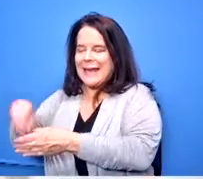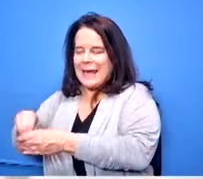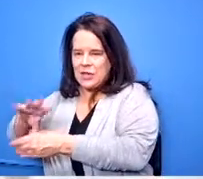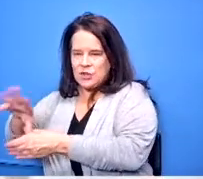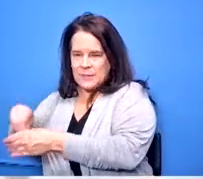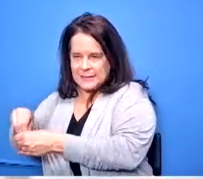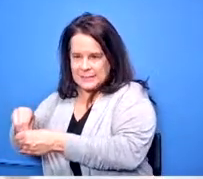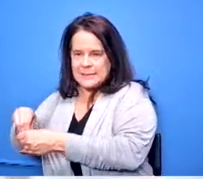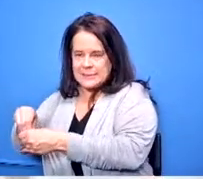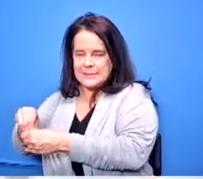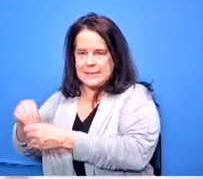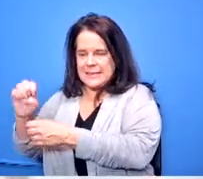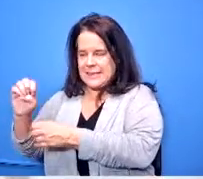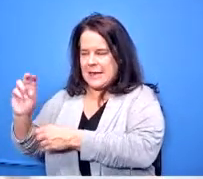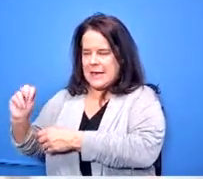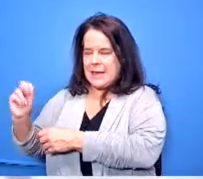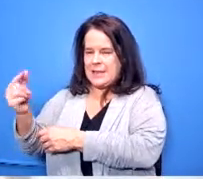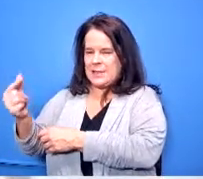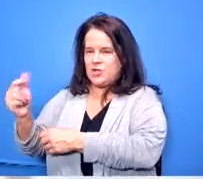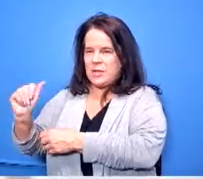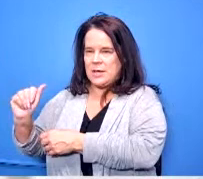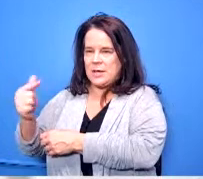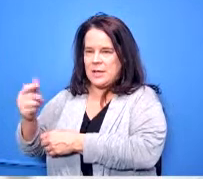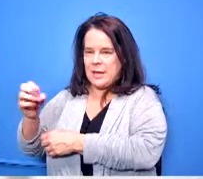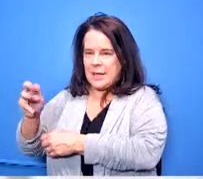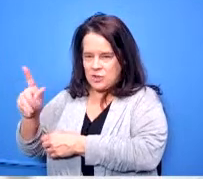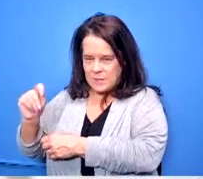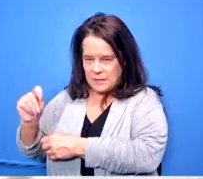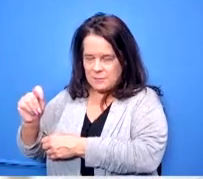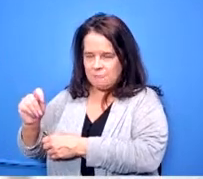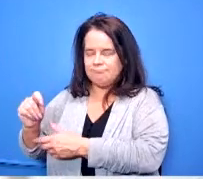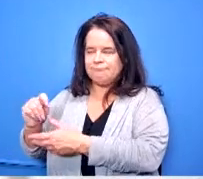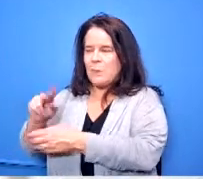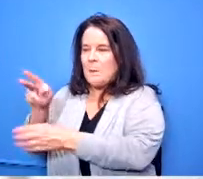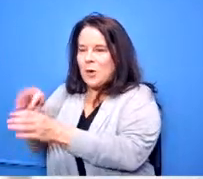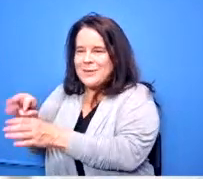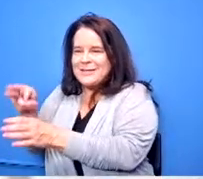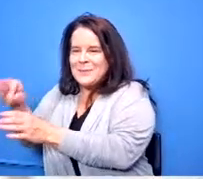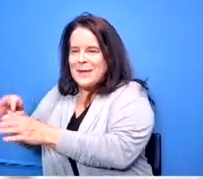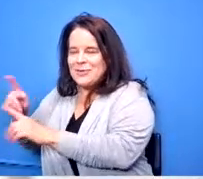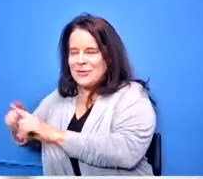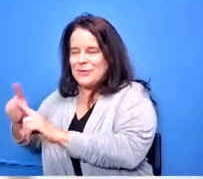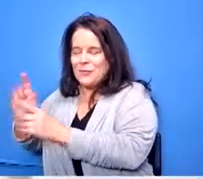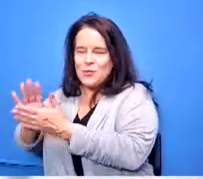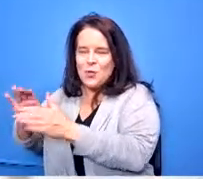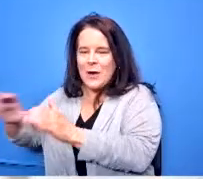and that is participation and basic school activities playing sports being in the national